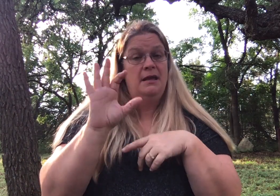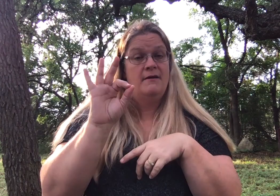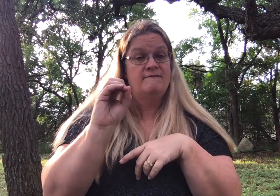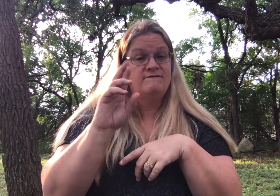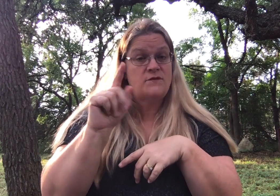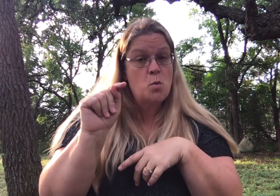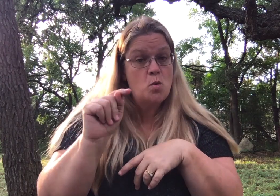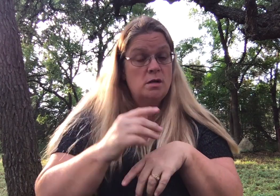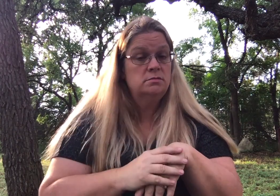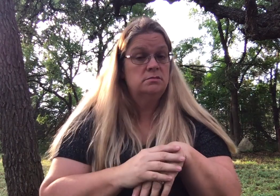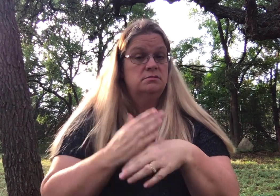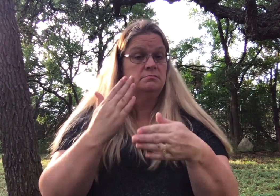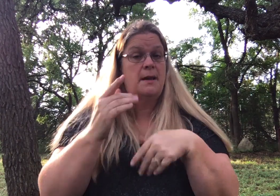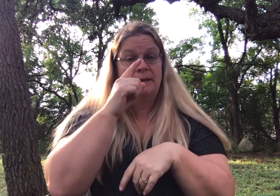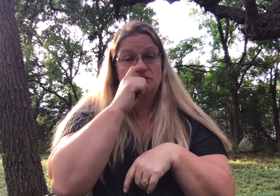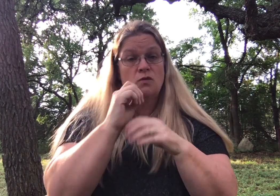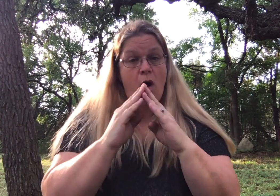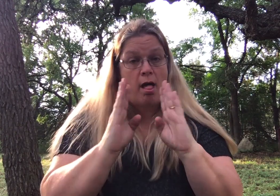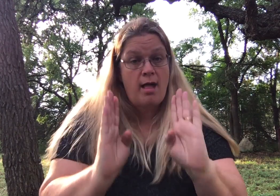Maybe a fort or a doll house.